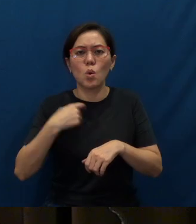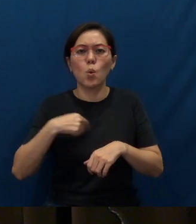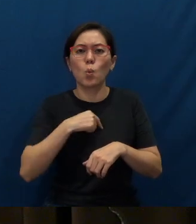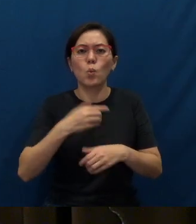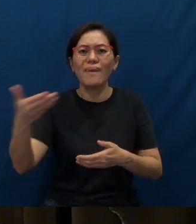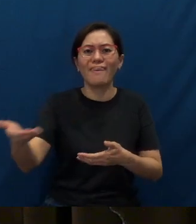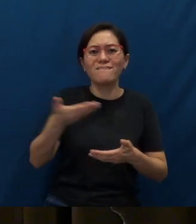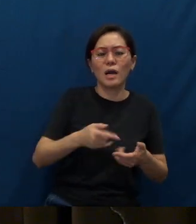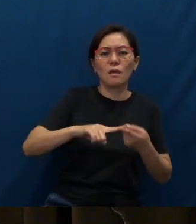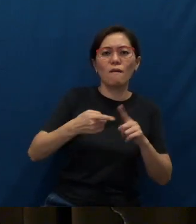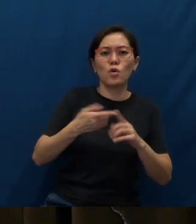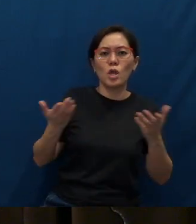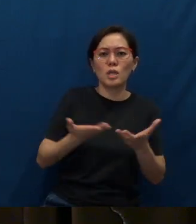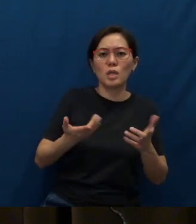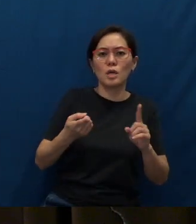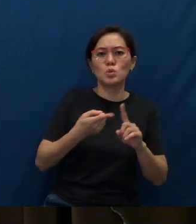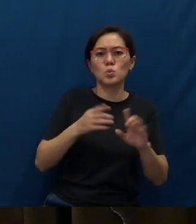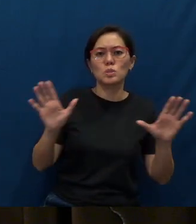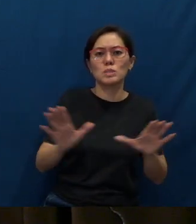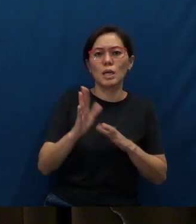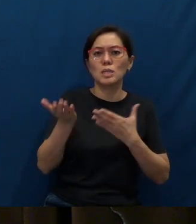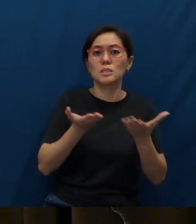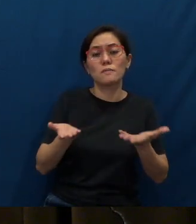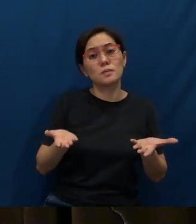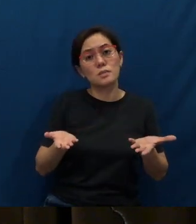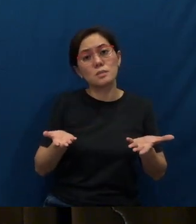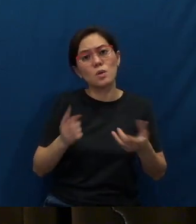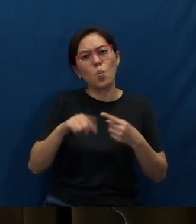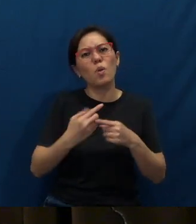a friend here to our Sunday service? When was the last time?